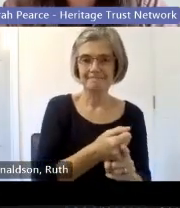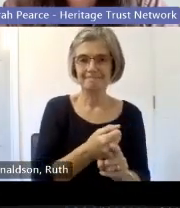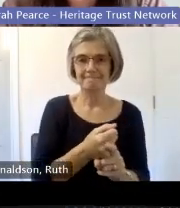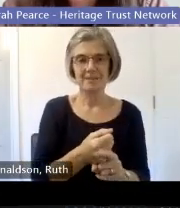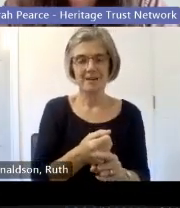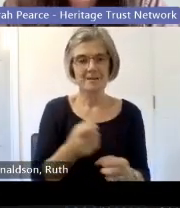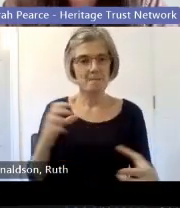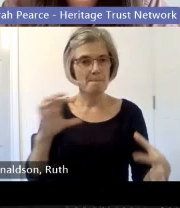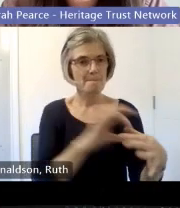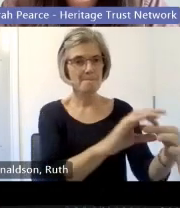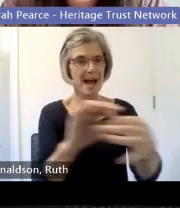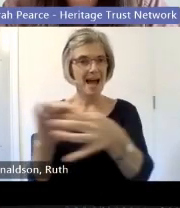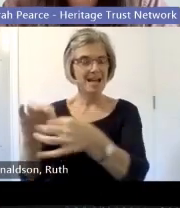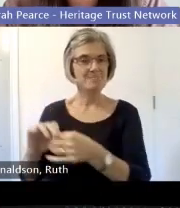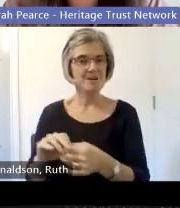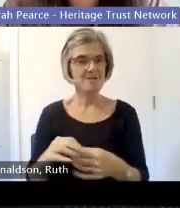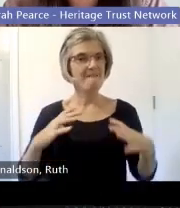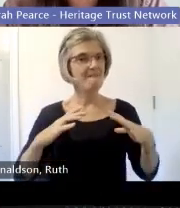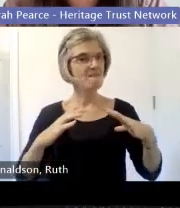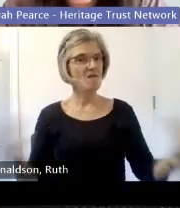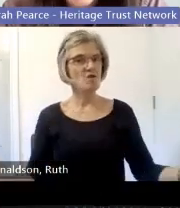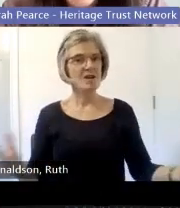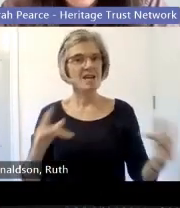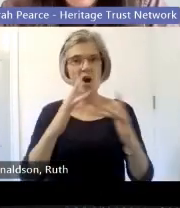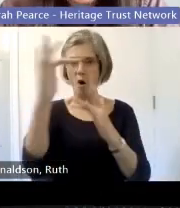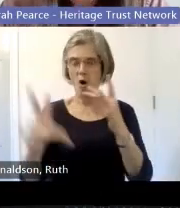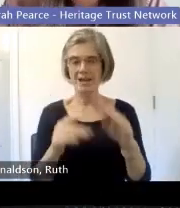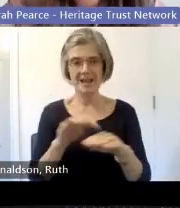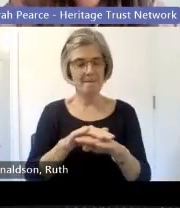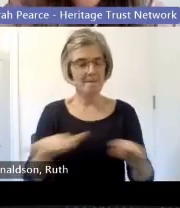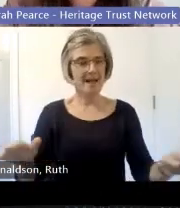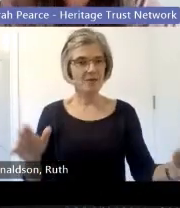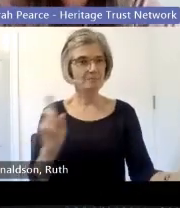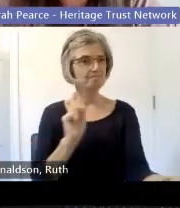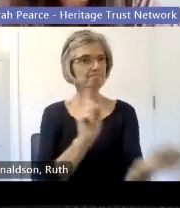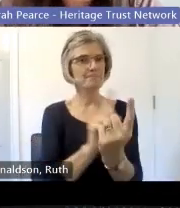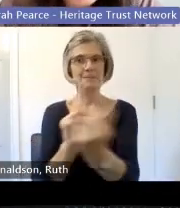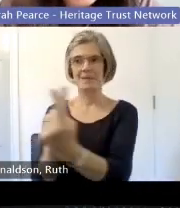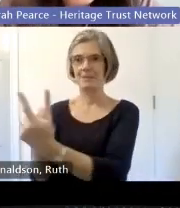free online platform where you can find Opportunities and yeah look at make mark.